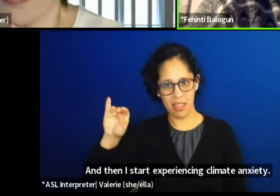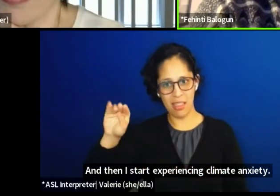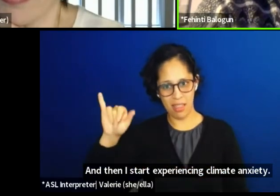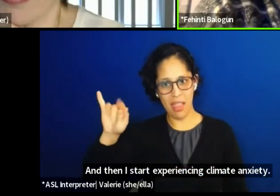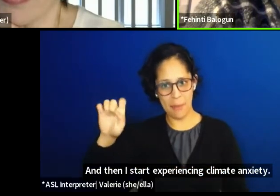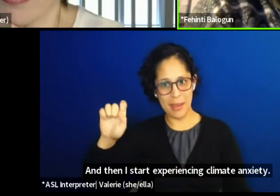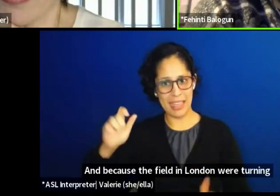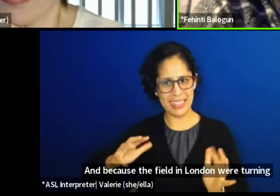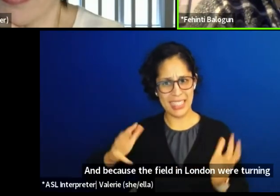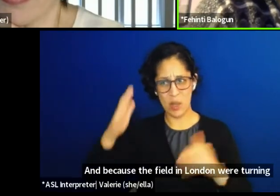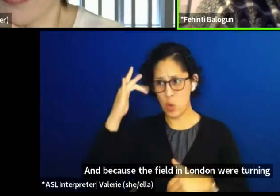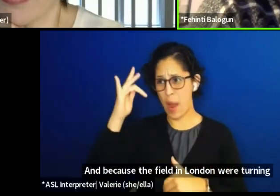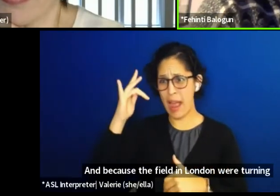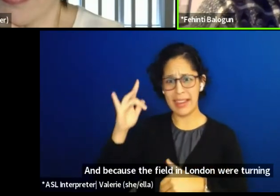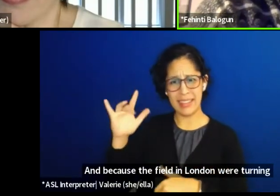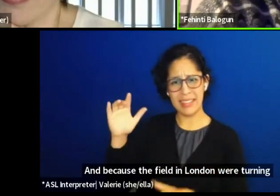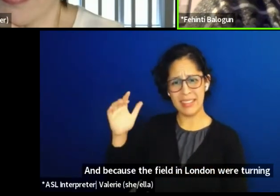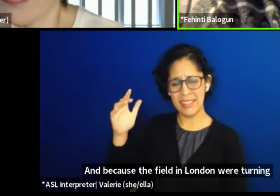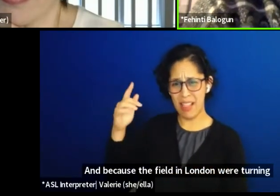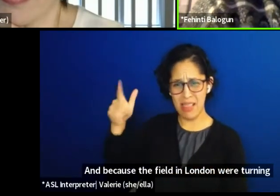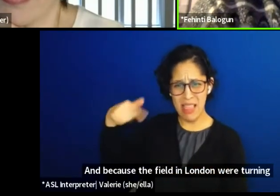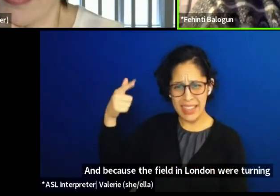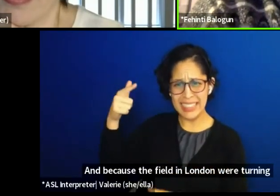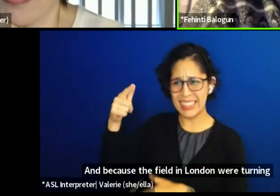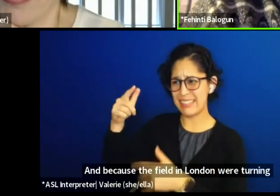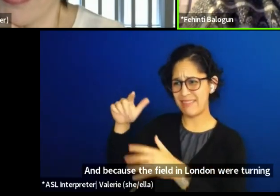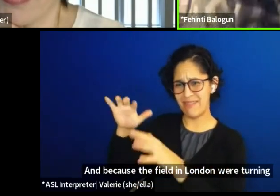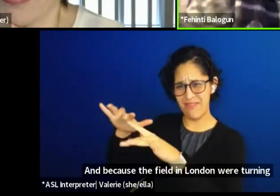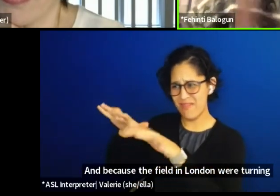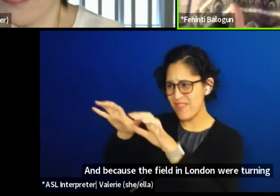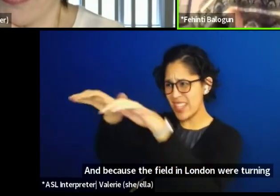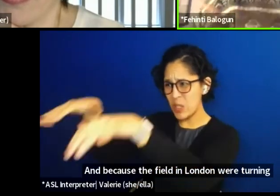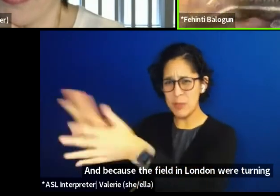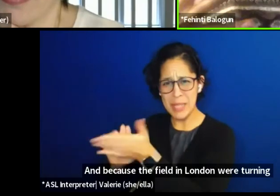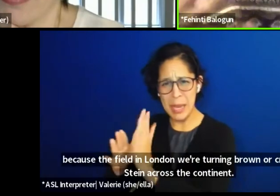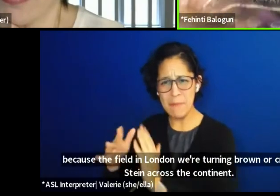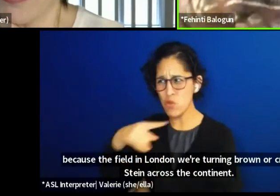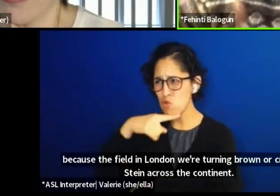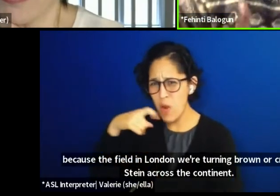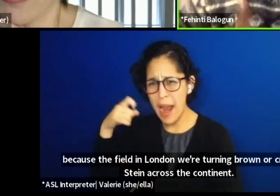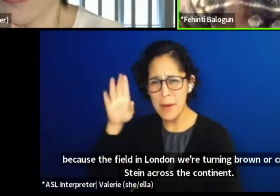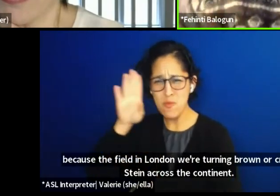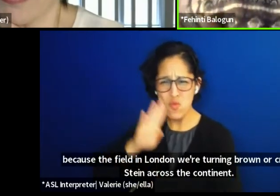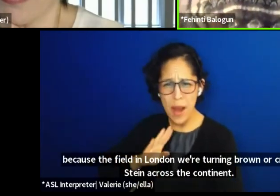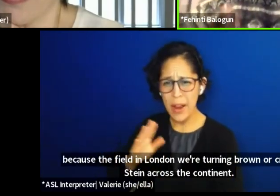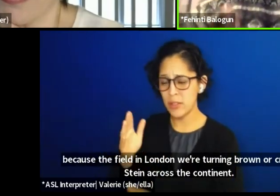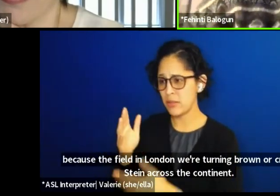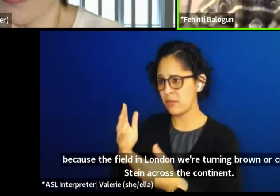There were crops dying across the continent and I could feel it, I dunno, quite an emotional person.